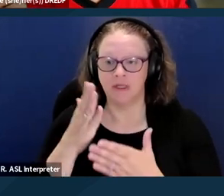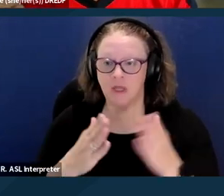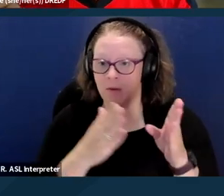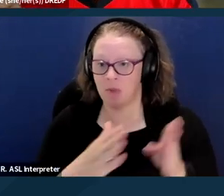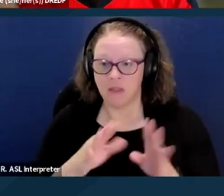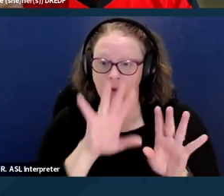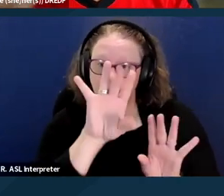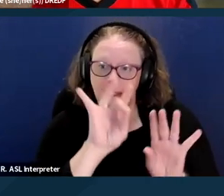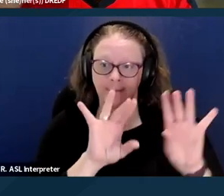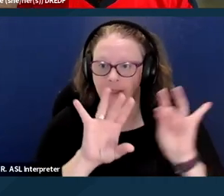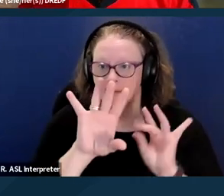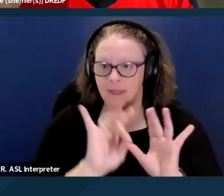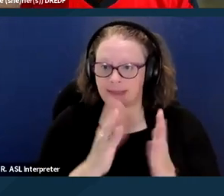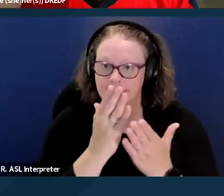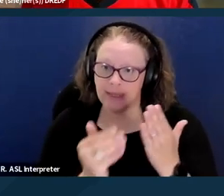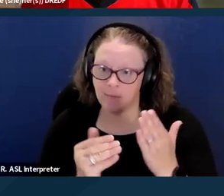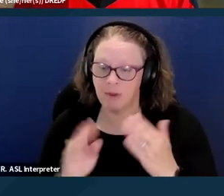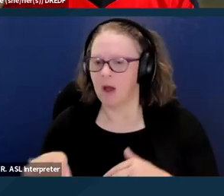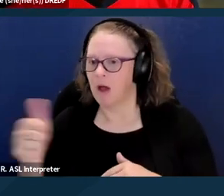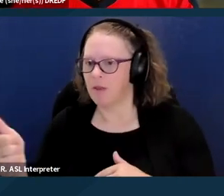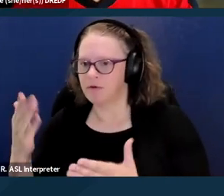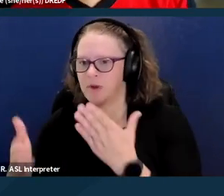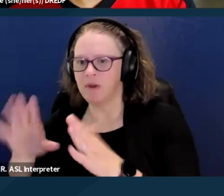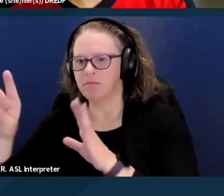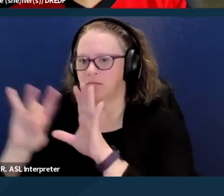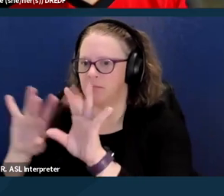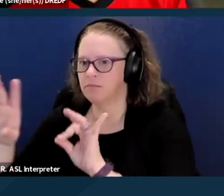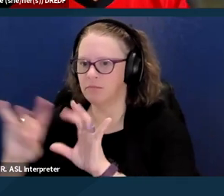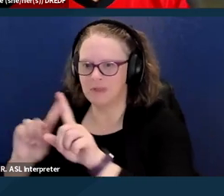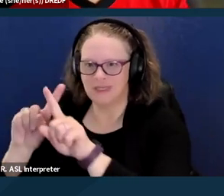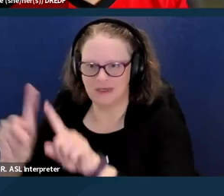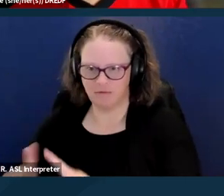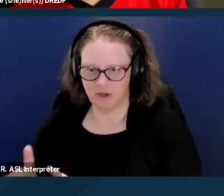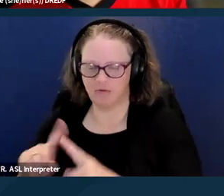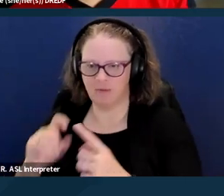while others may have chosen different ones from this list, so that makes it a little harder.